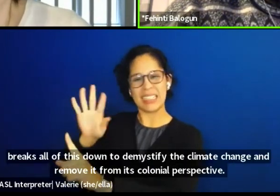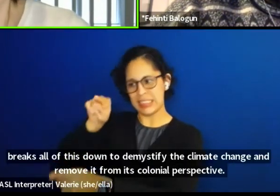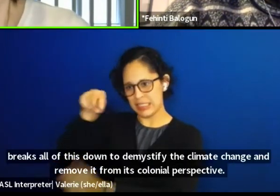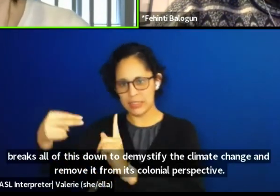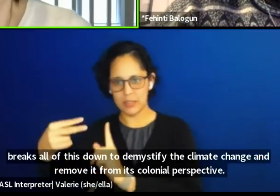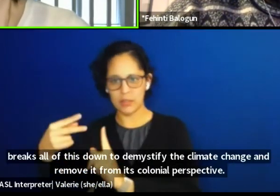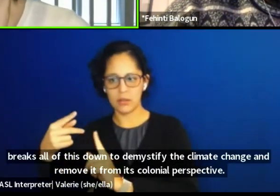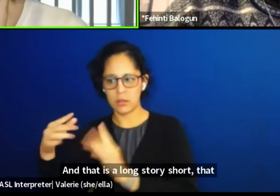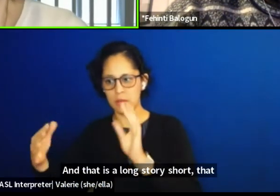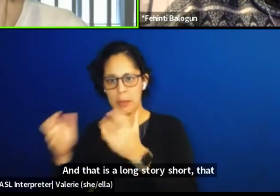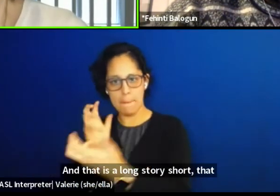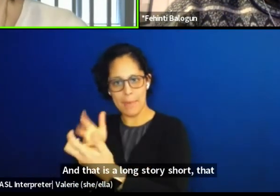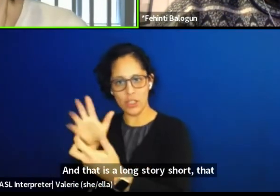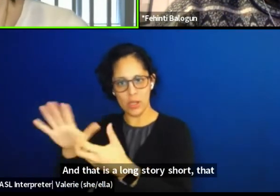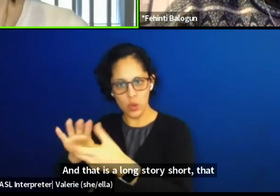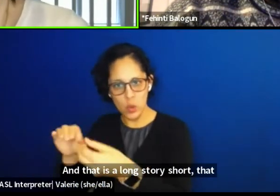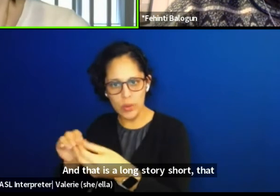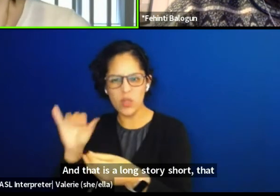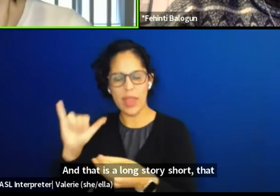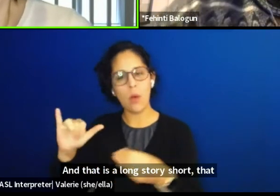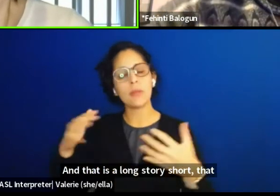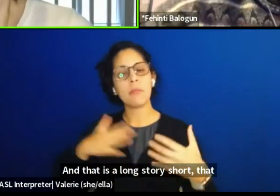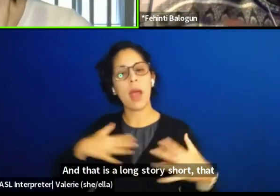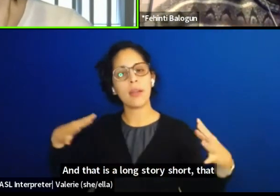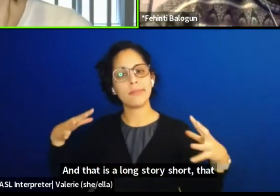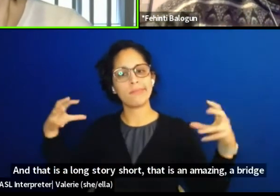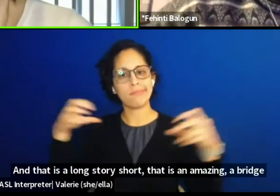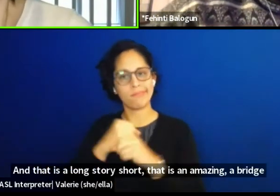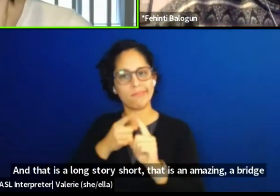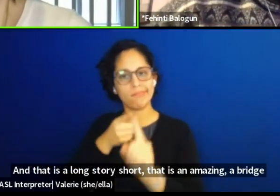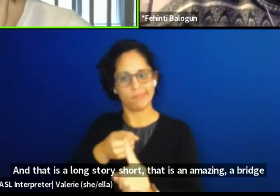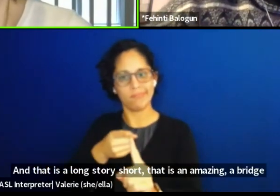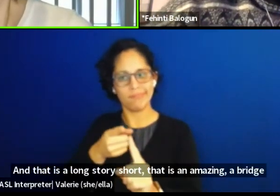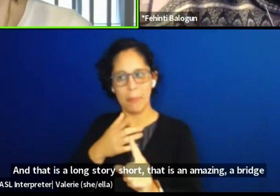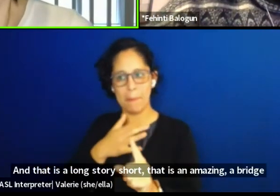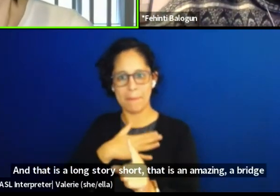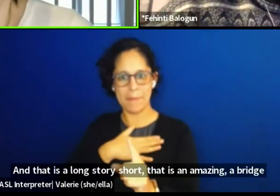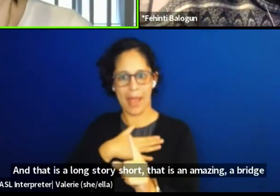That is an amazing a bridge version of your story.